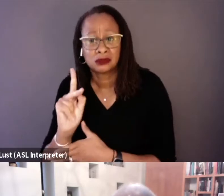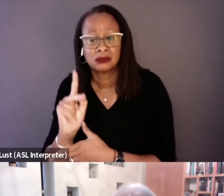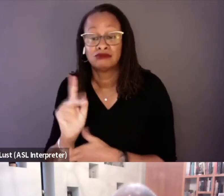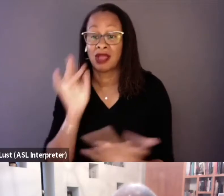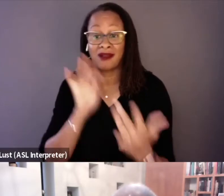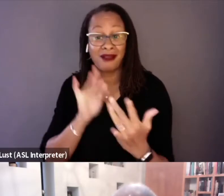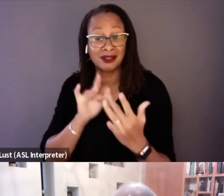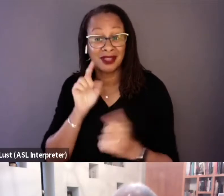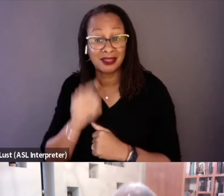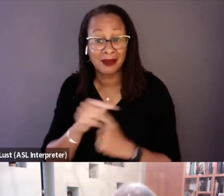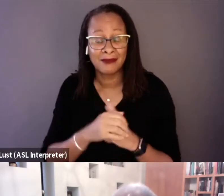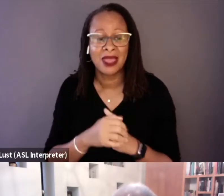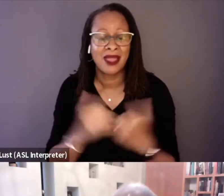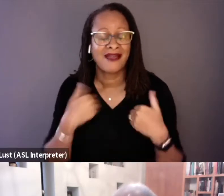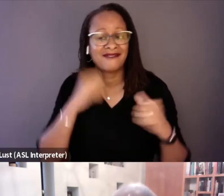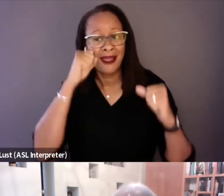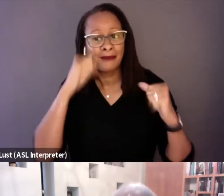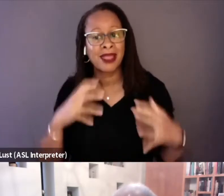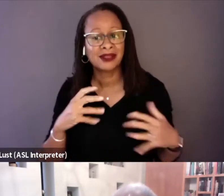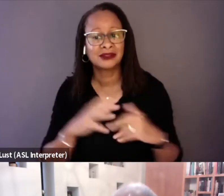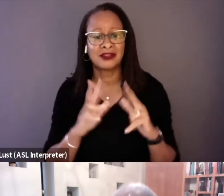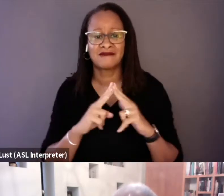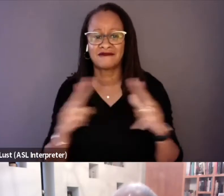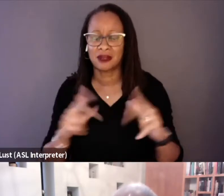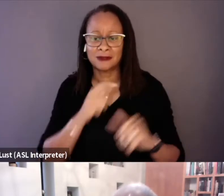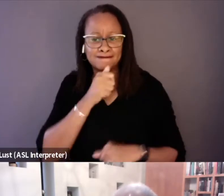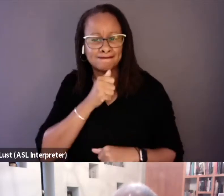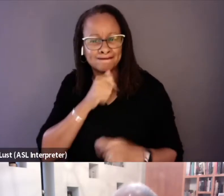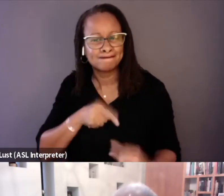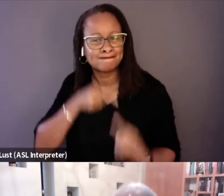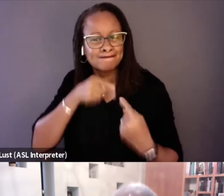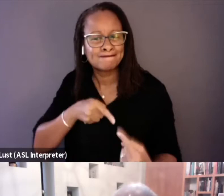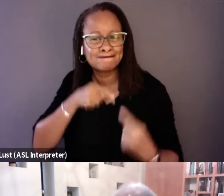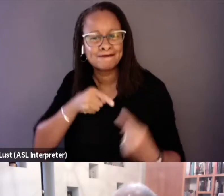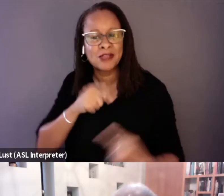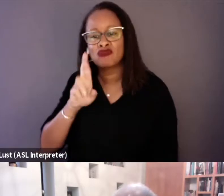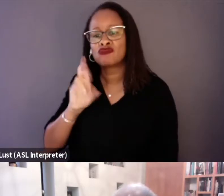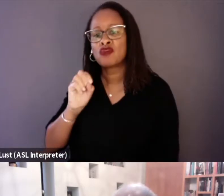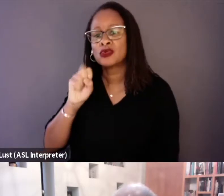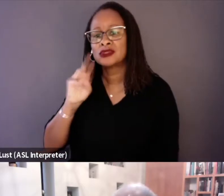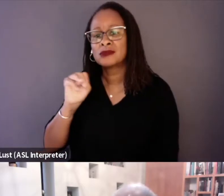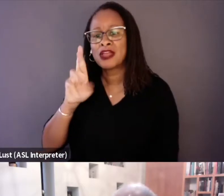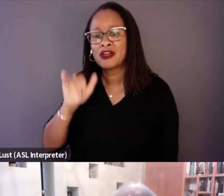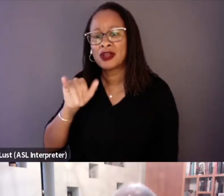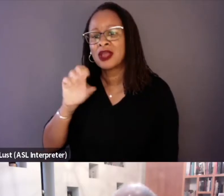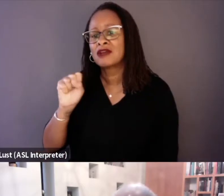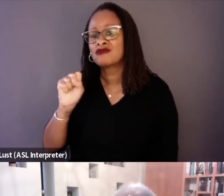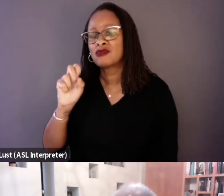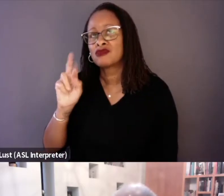We had an extraordinary, very tenacious, archival producer, Rosemary Rotondi, and just go to all of those